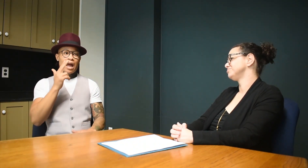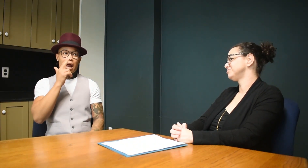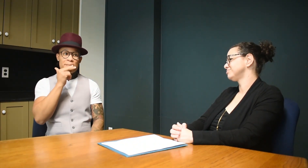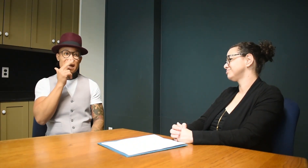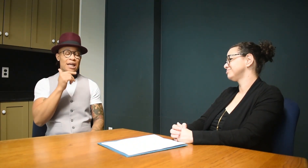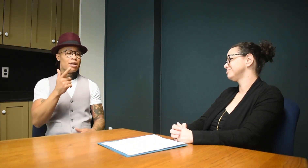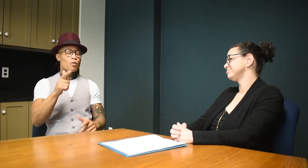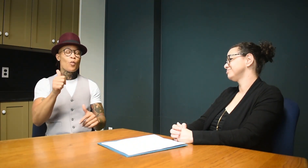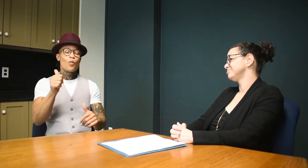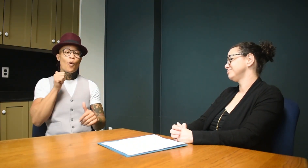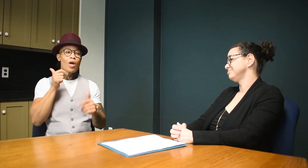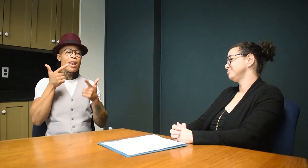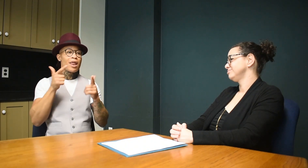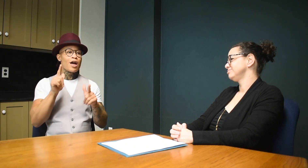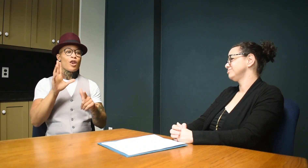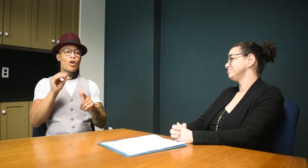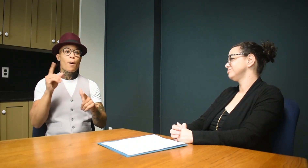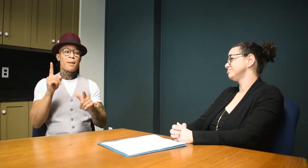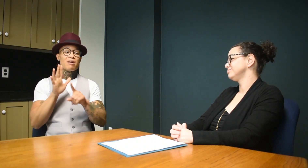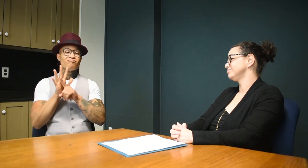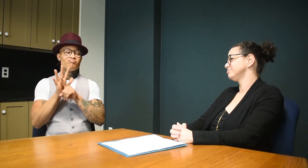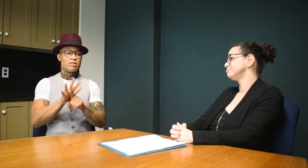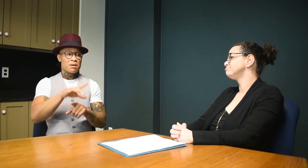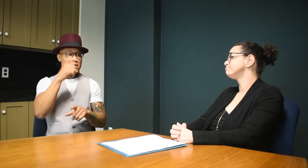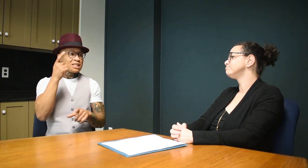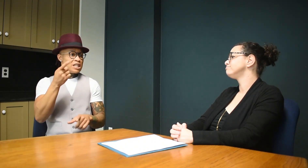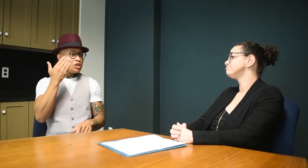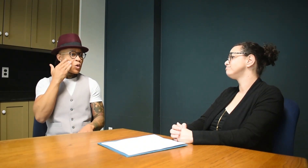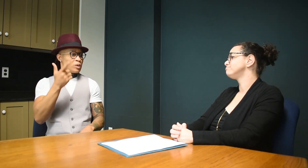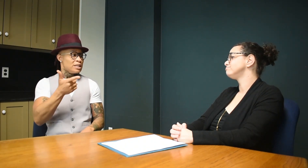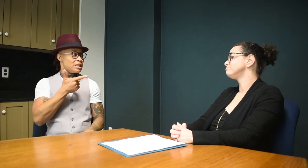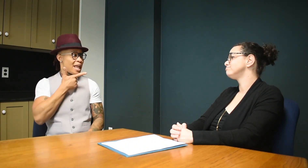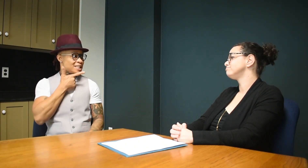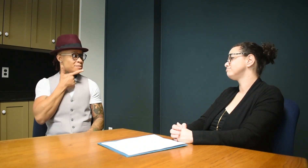A comedian, she won't let anyone get to her because she is a lesbian.